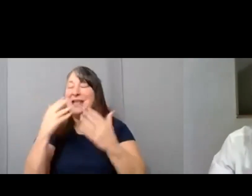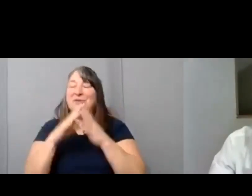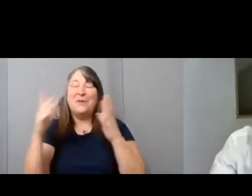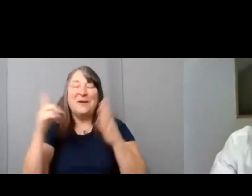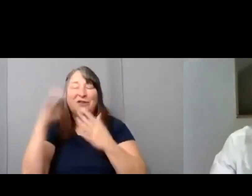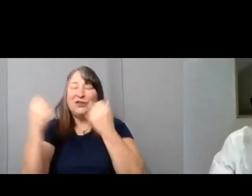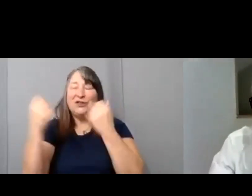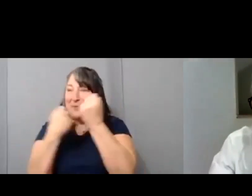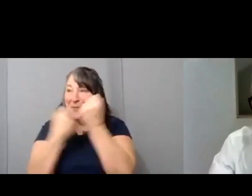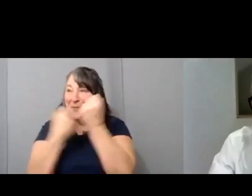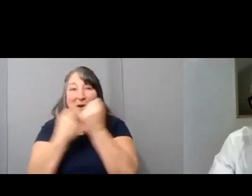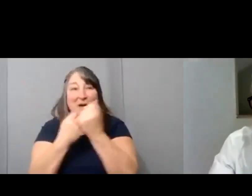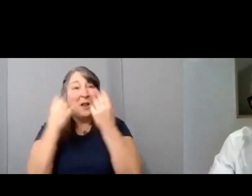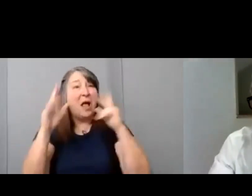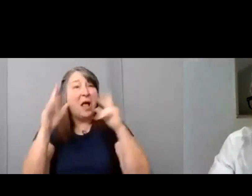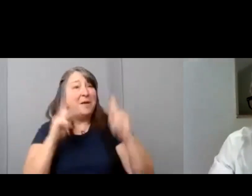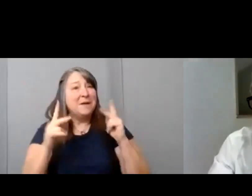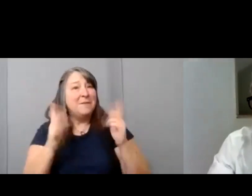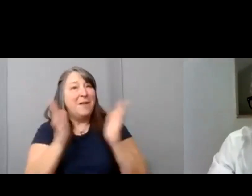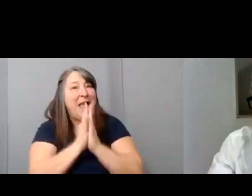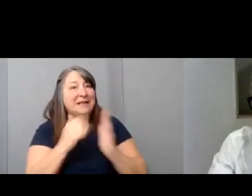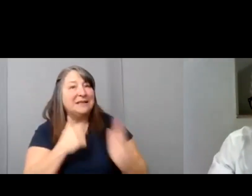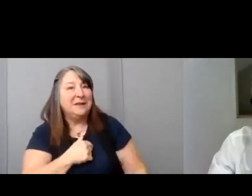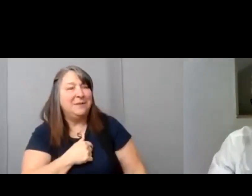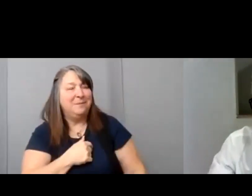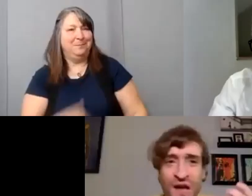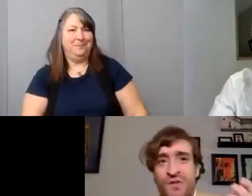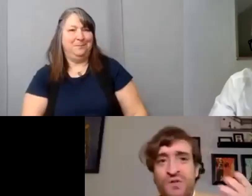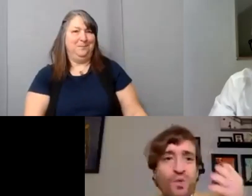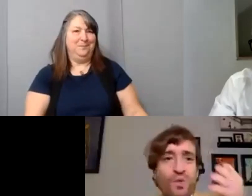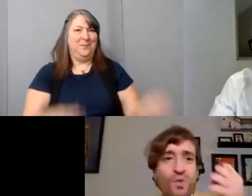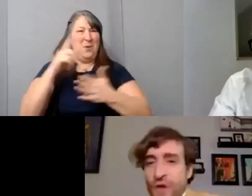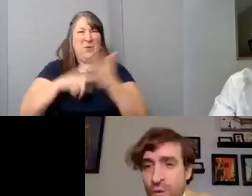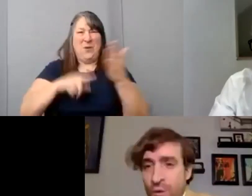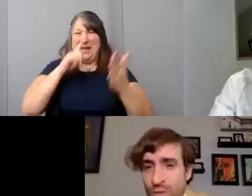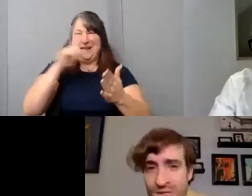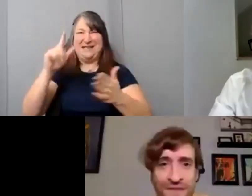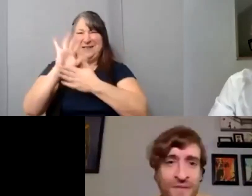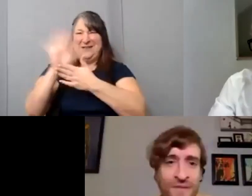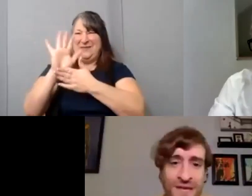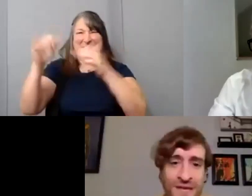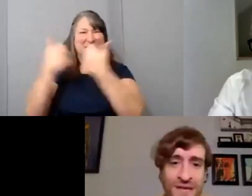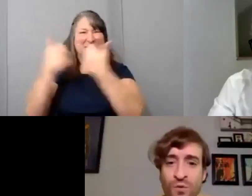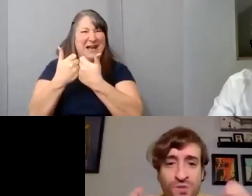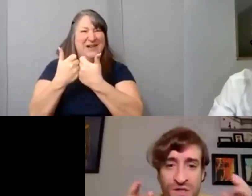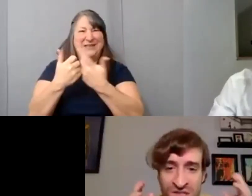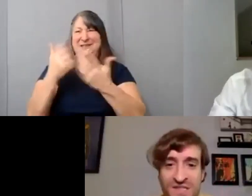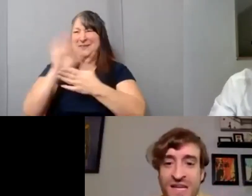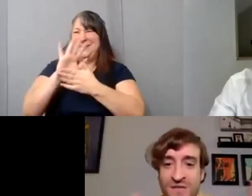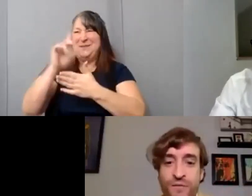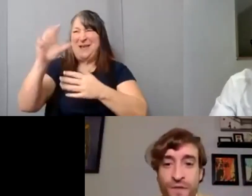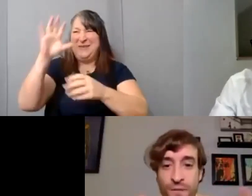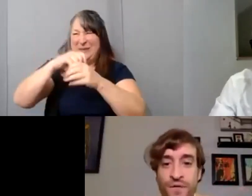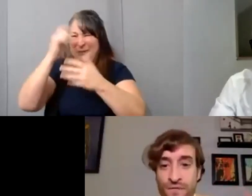a lot of people ask me, you know, well what is the film challenge? What do the films have to be? What's what's a successful film for the